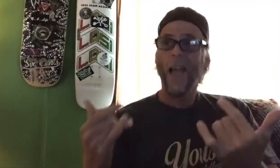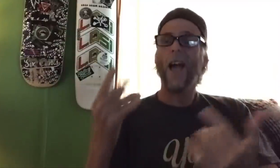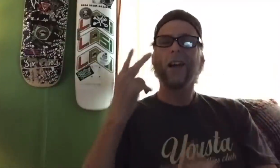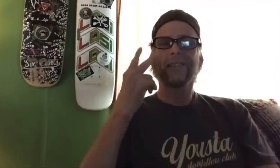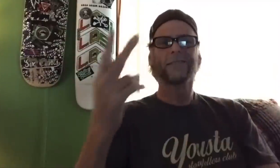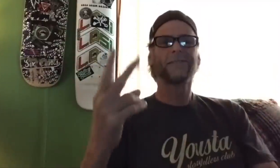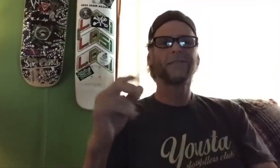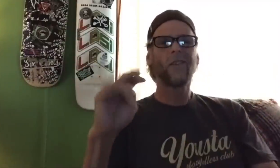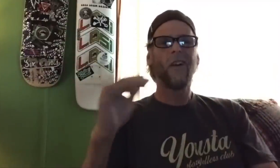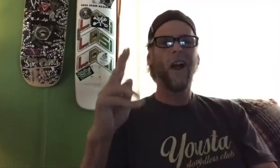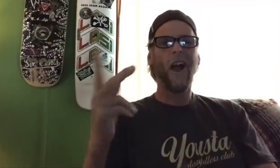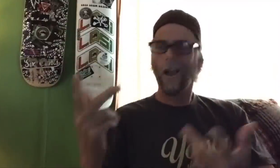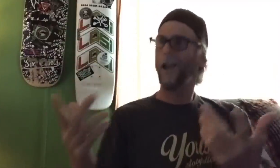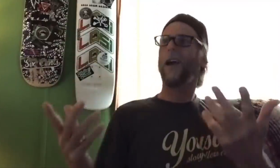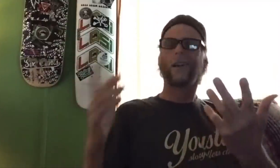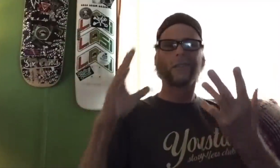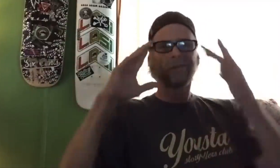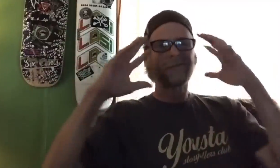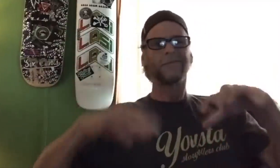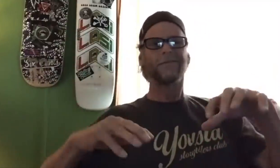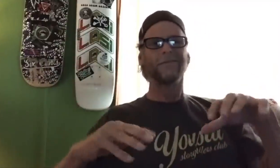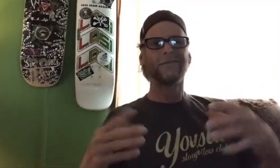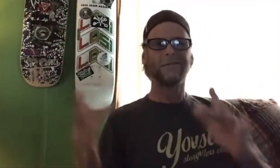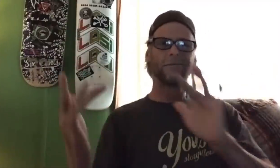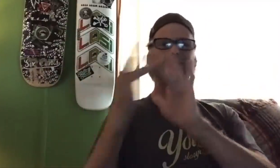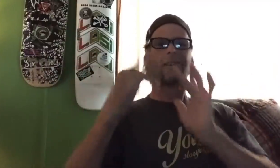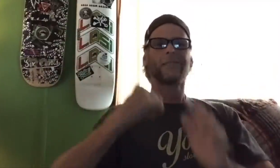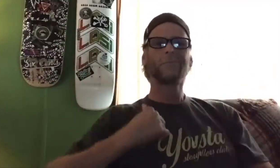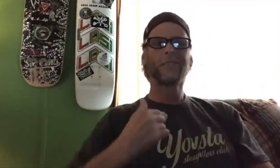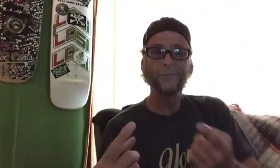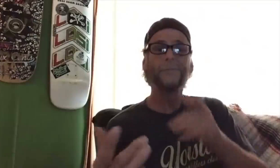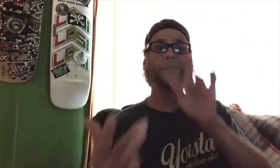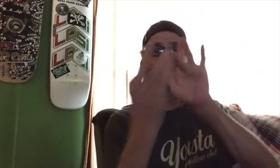So now, to have Tony Hawk reaching out to me was a shock!